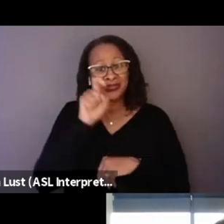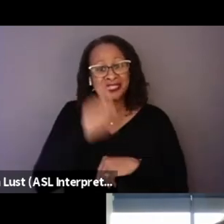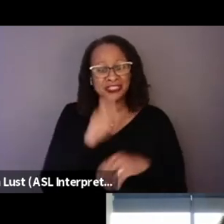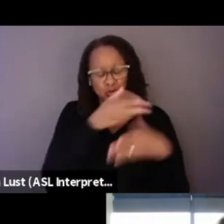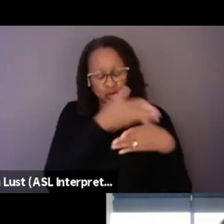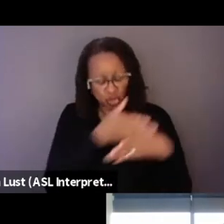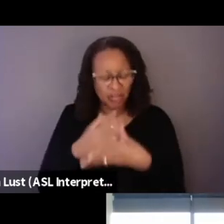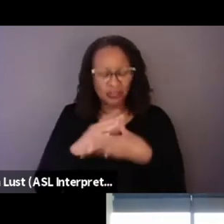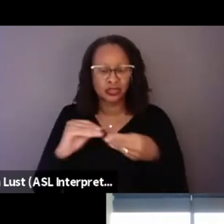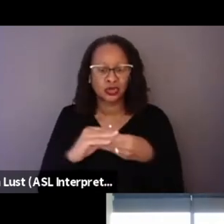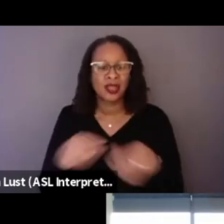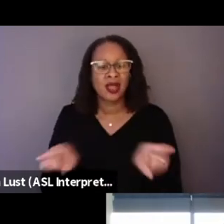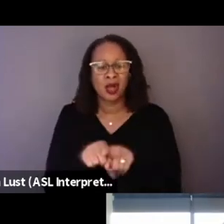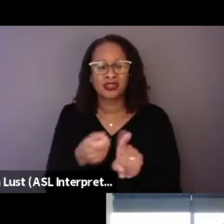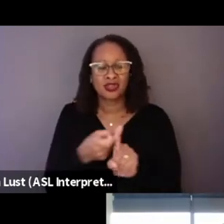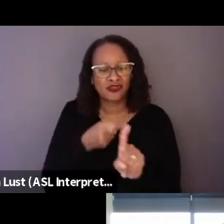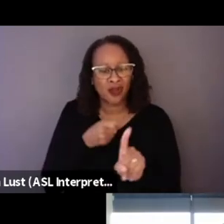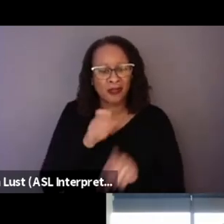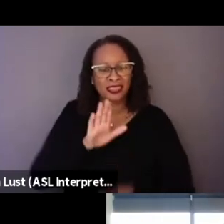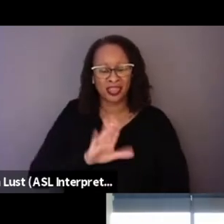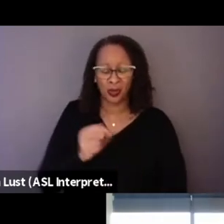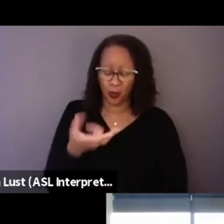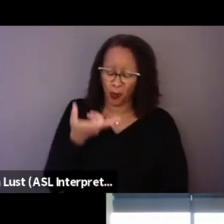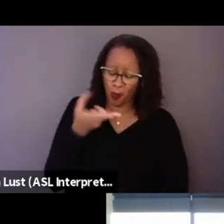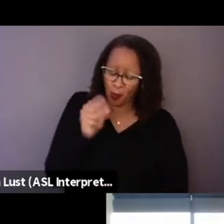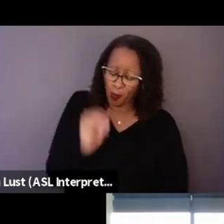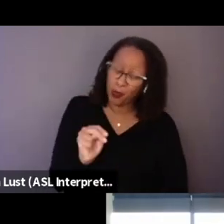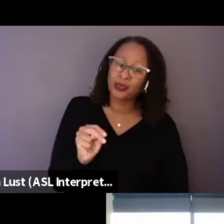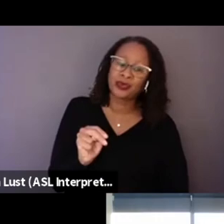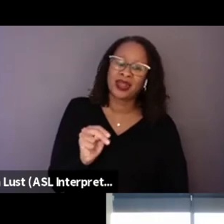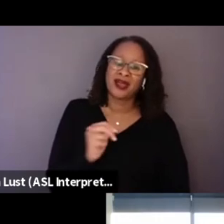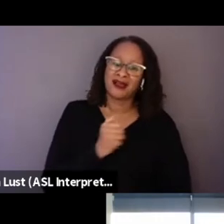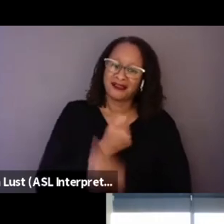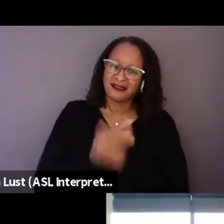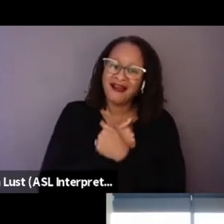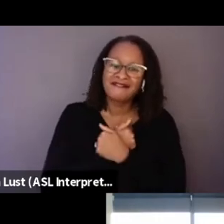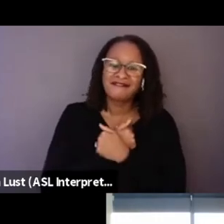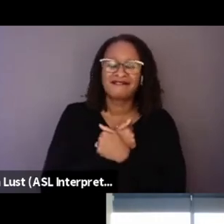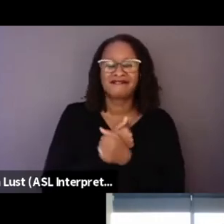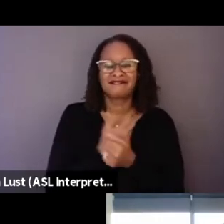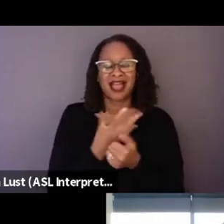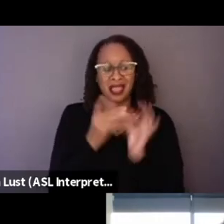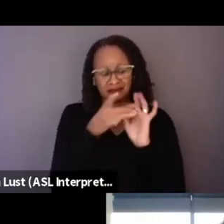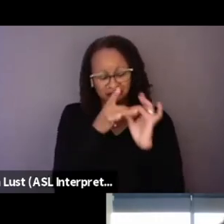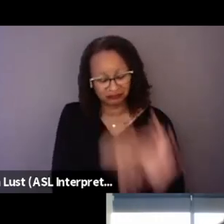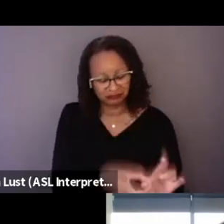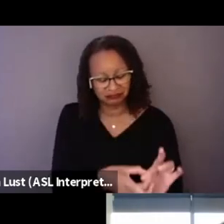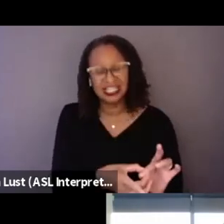but also from their own love and belonging to the institution,